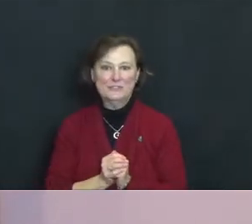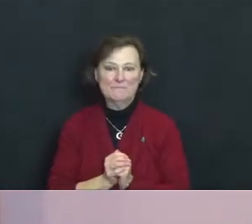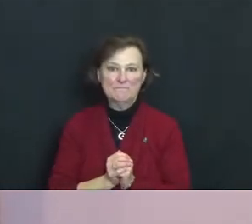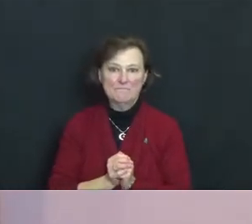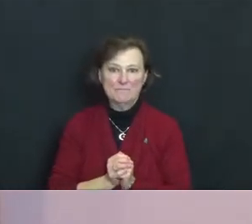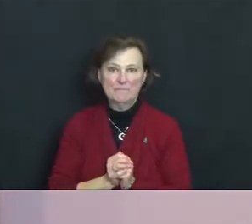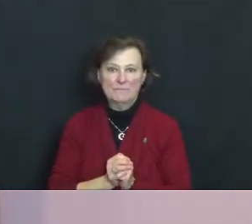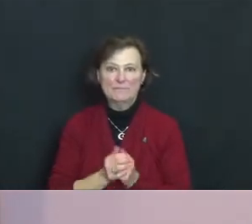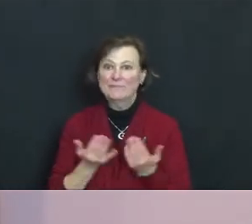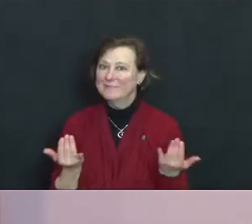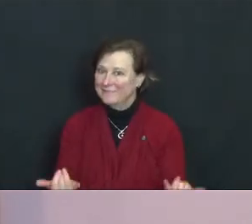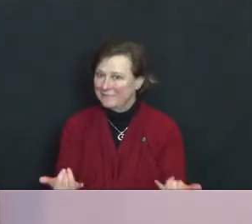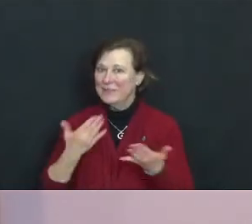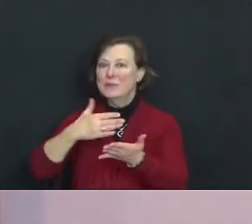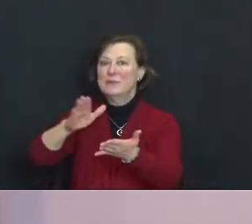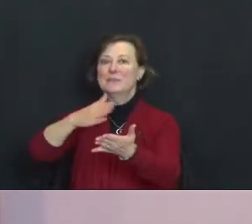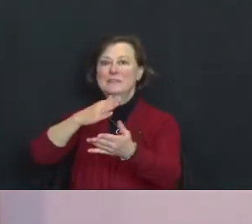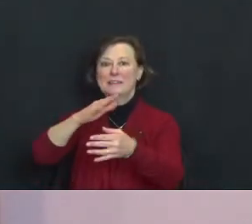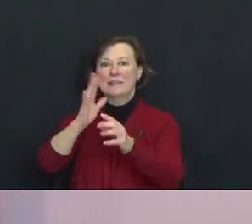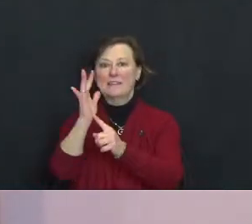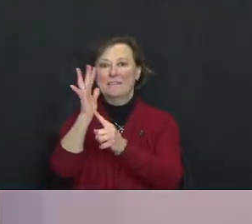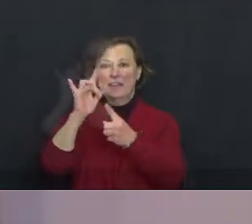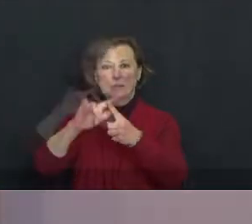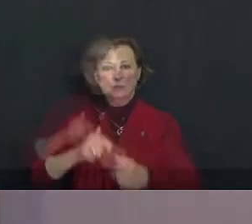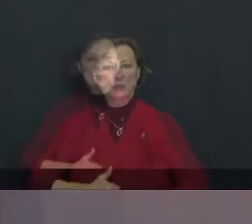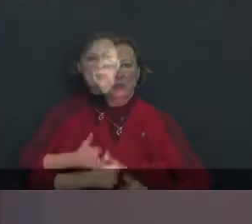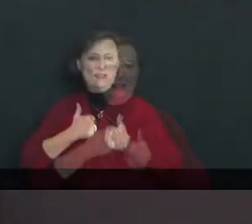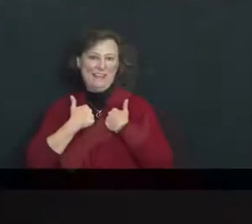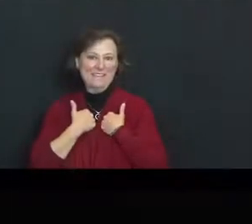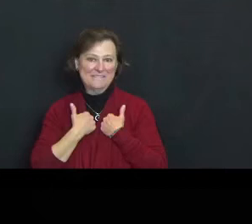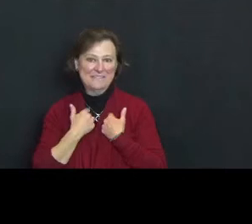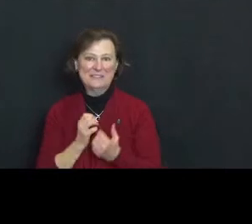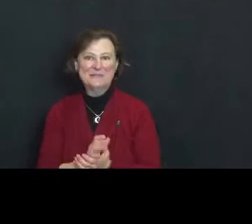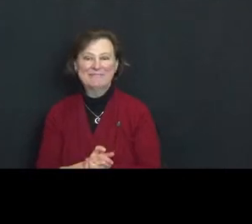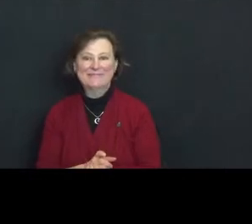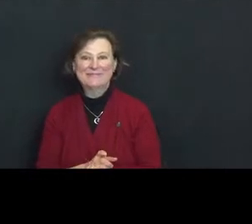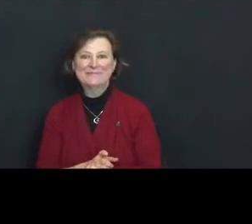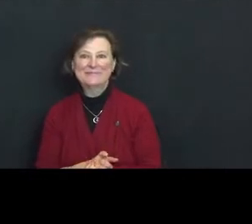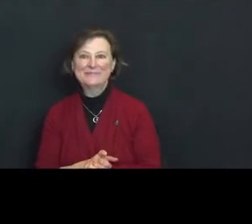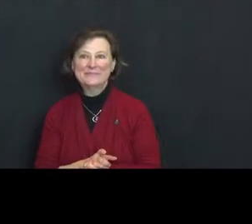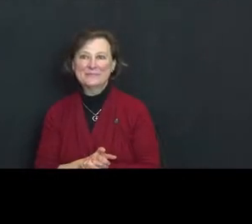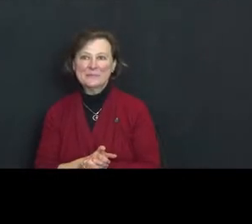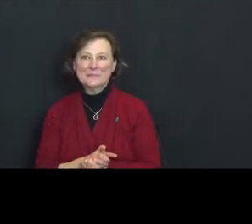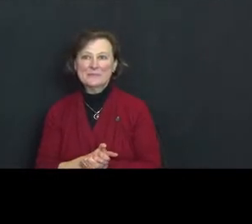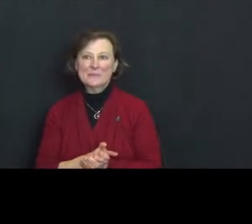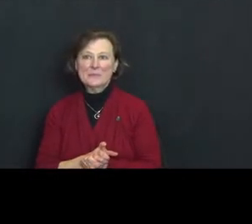Let us sing the flame into life